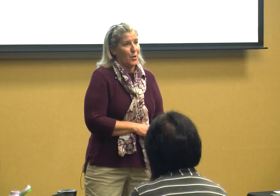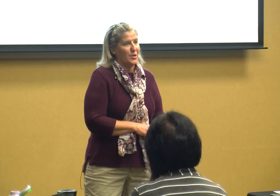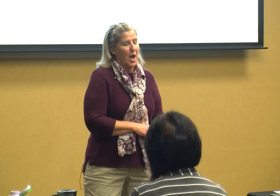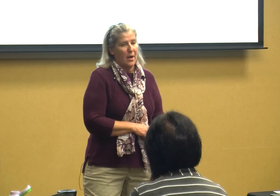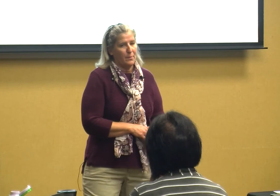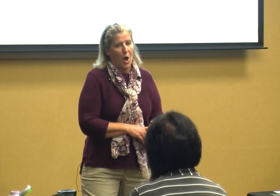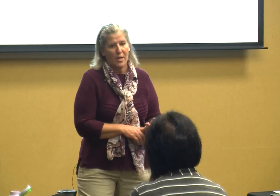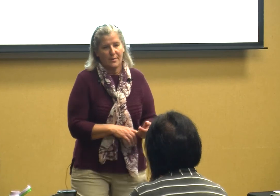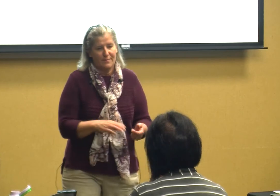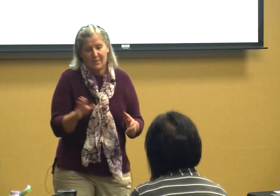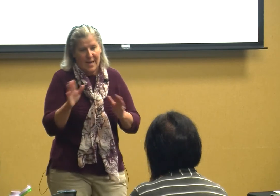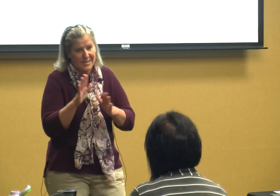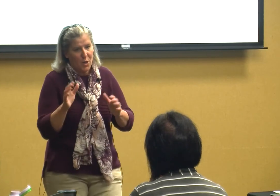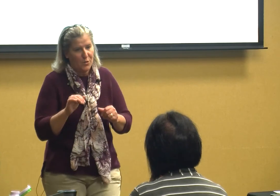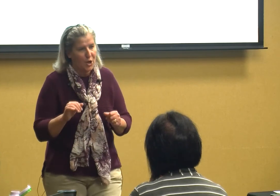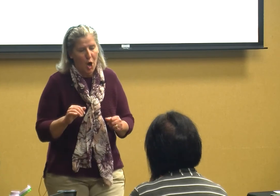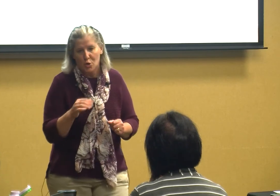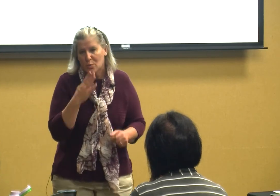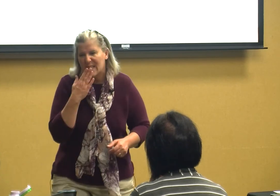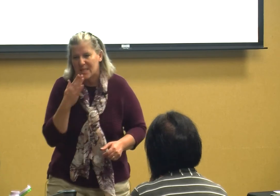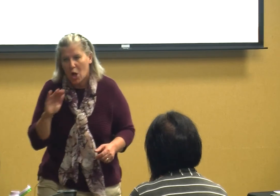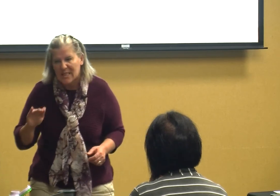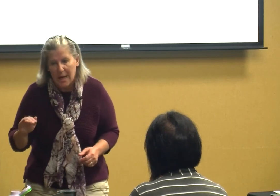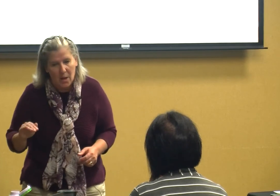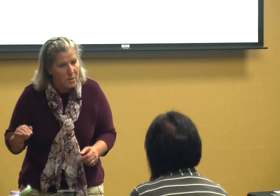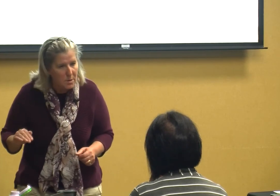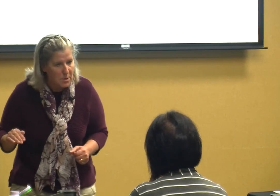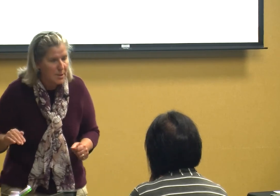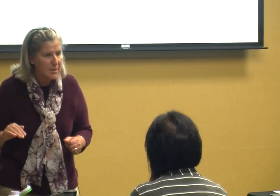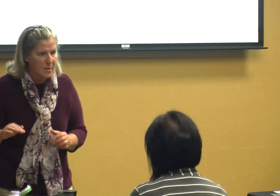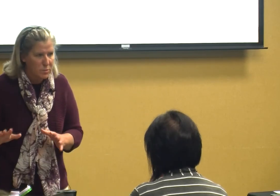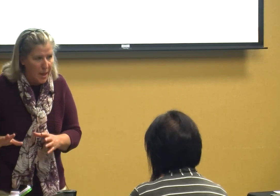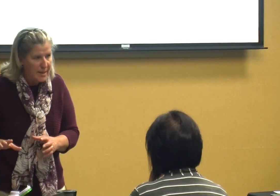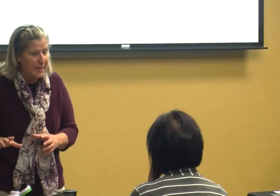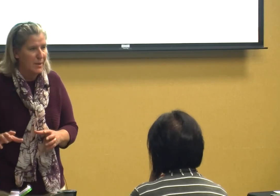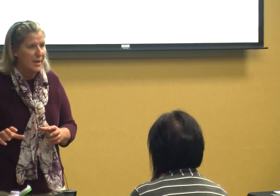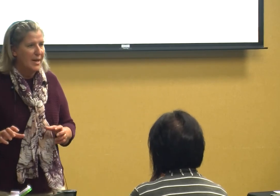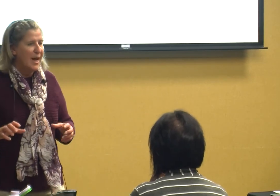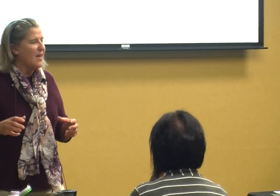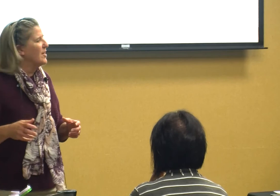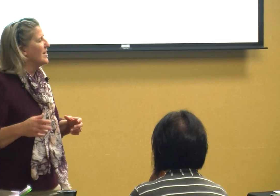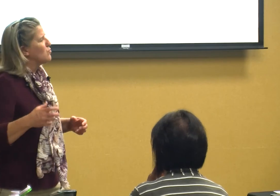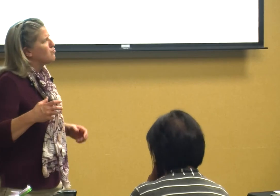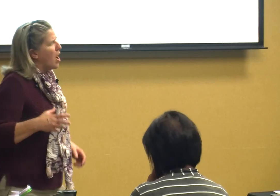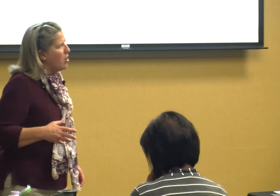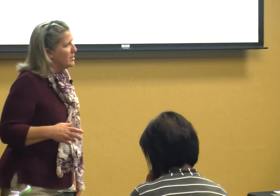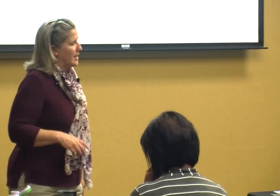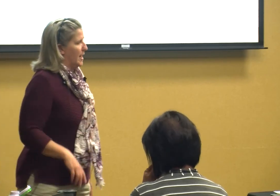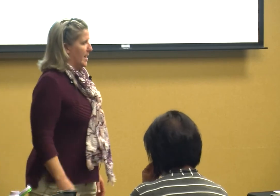go the dot he has to go to the doctor let's not tell don't tell him I think that's wrong to kids